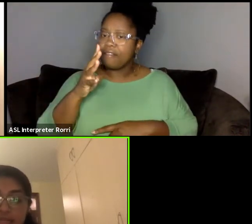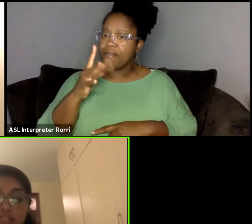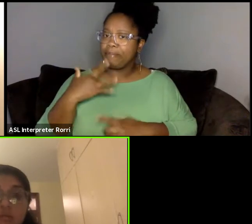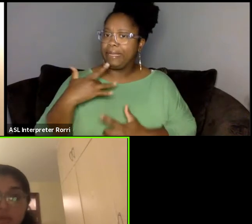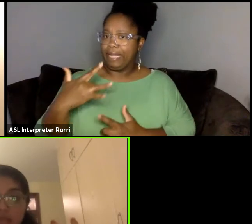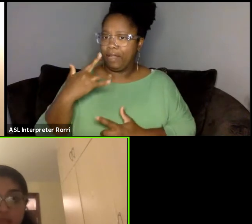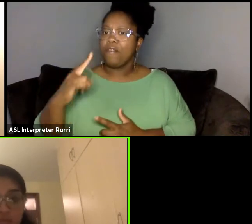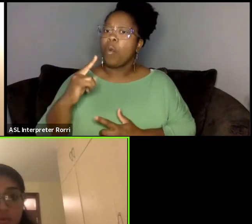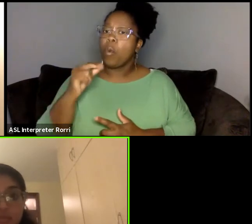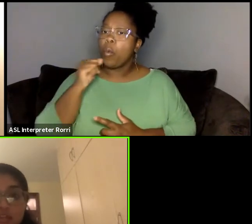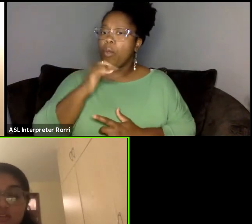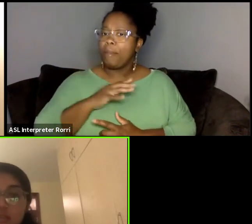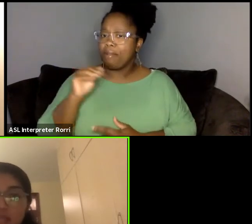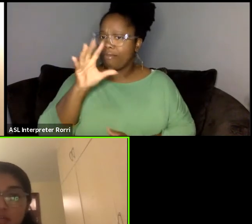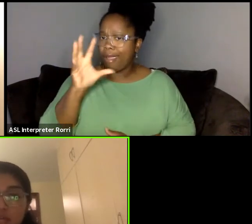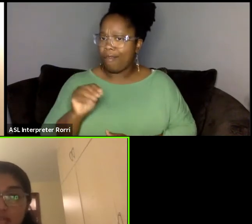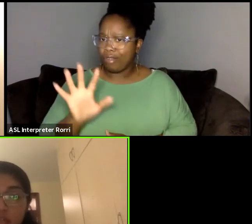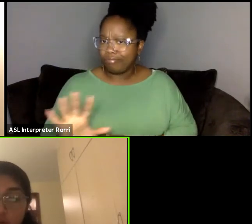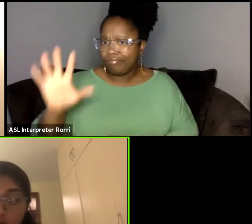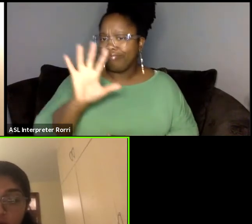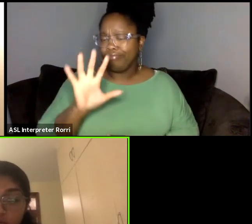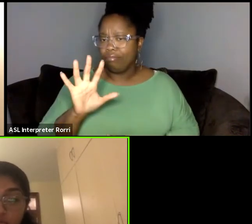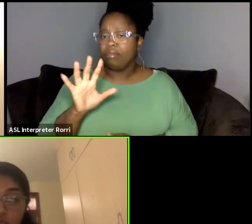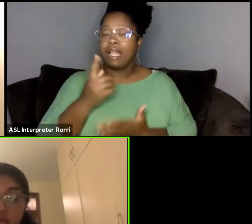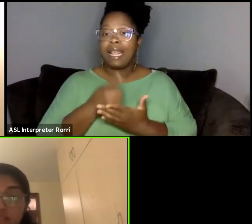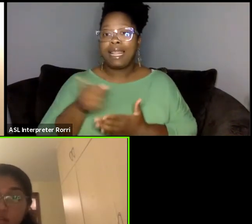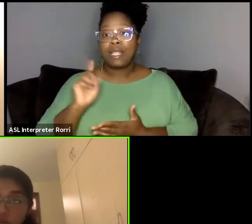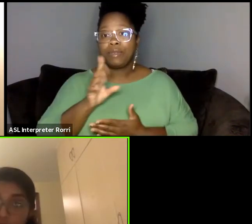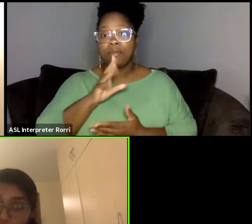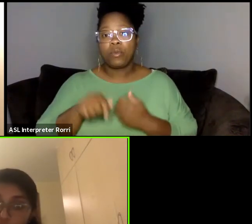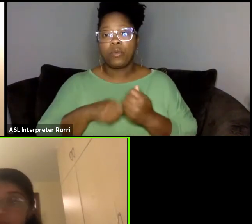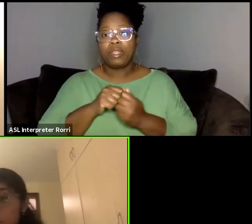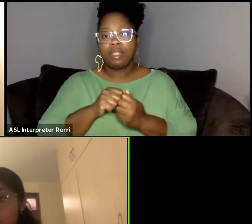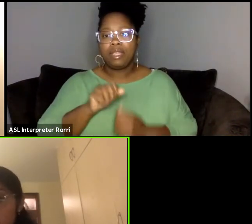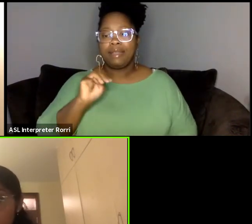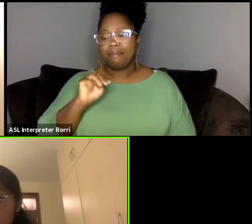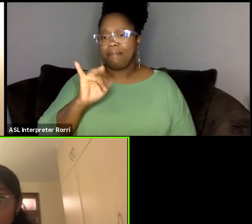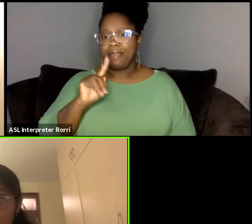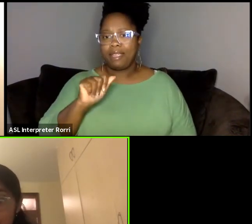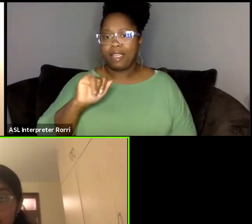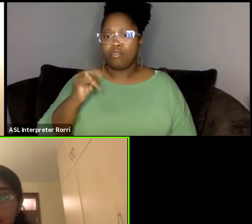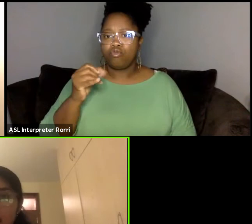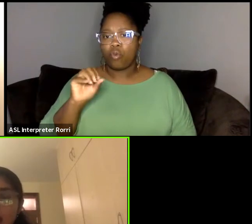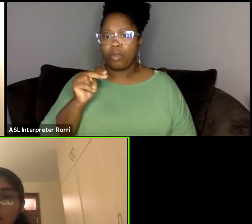Last week, we had the privilege of speaking to Nike Jonah, who is Nigerian born and British, Britain based.